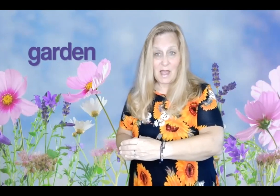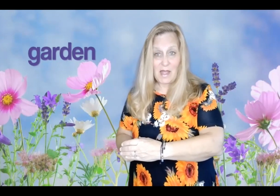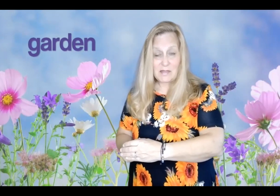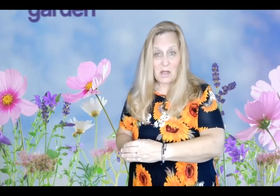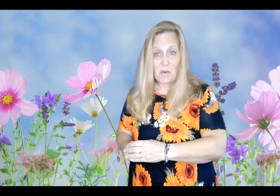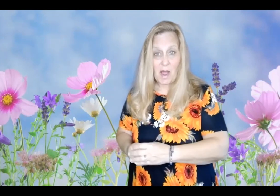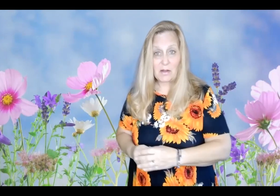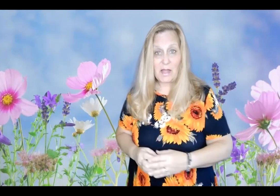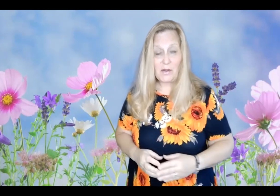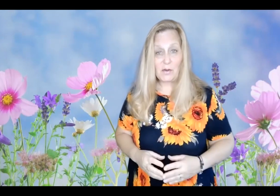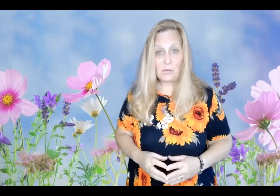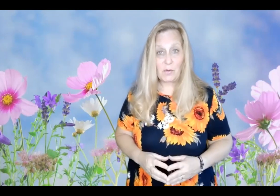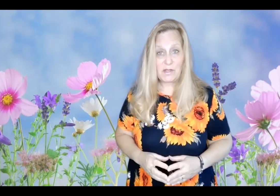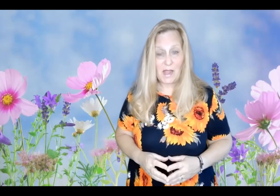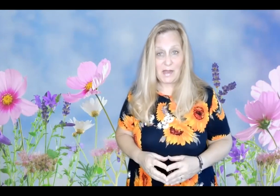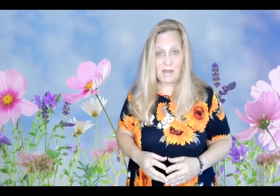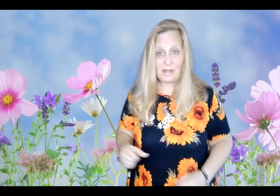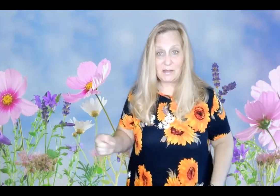And so our letter for the day is